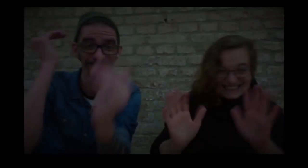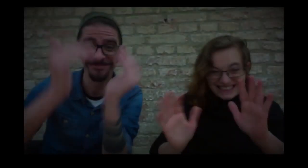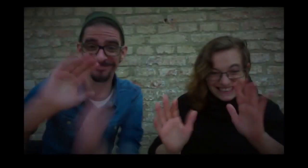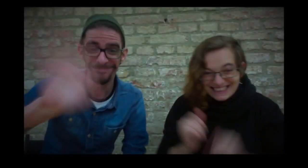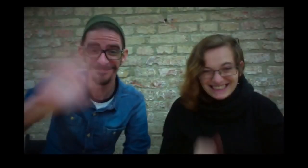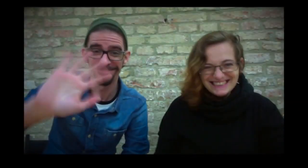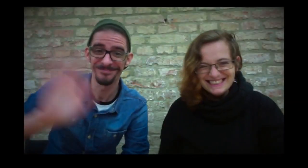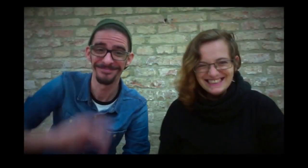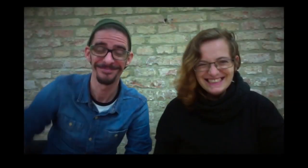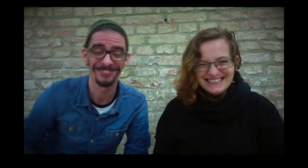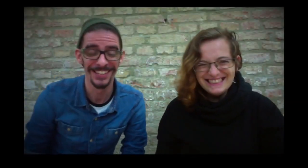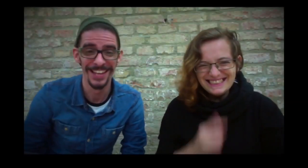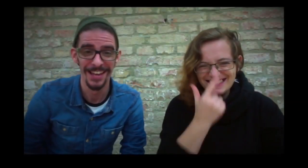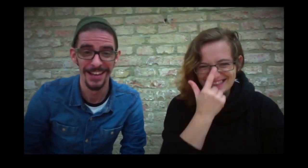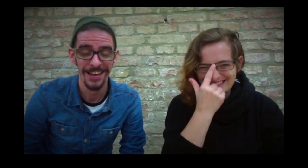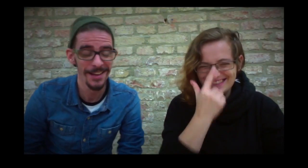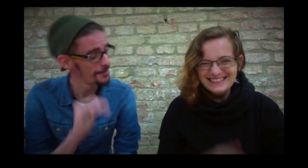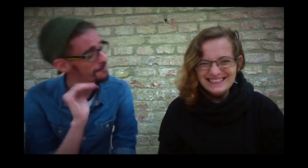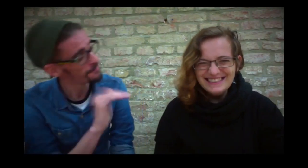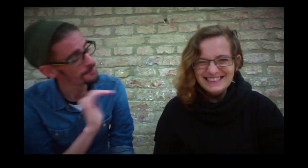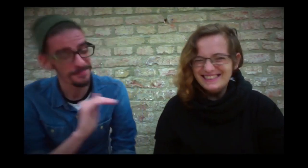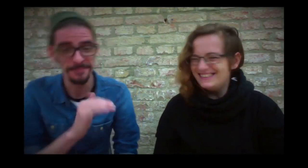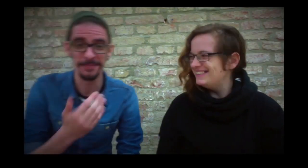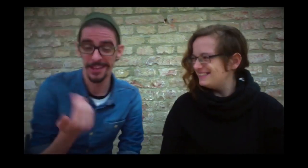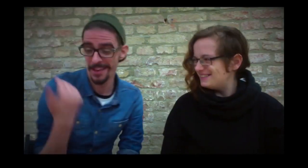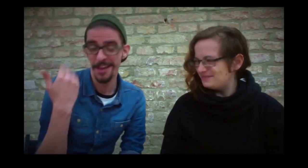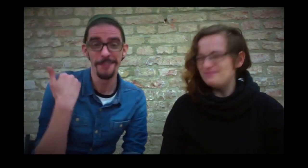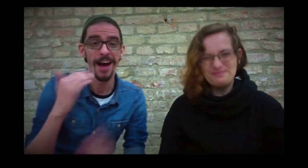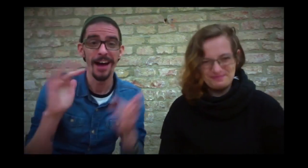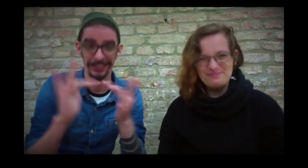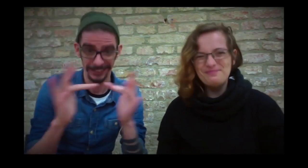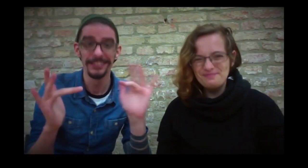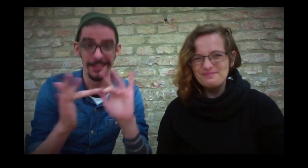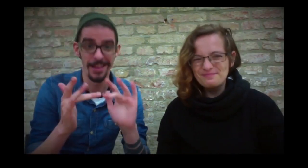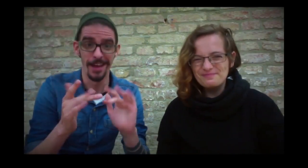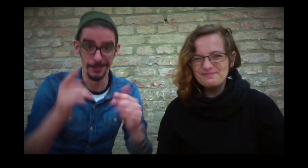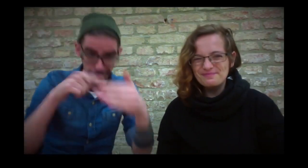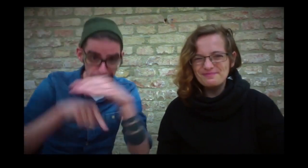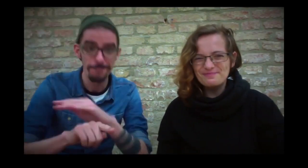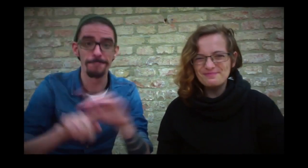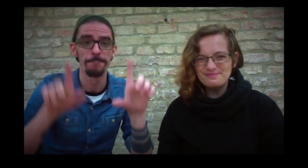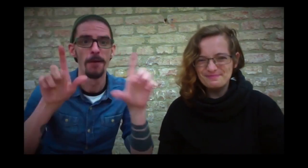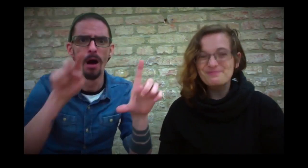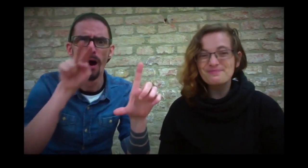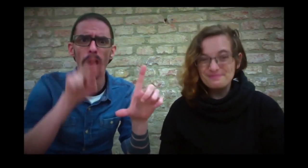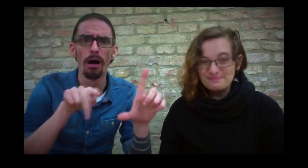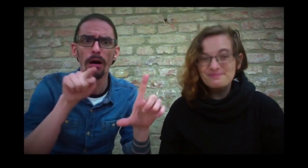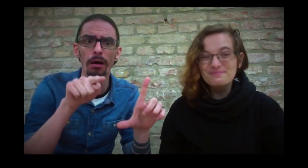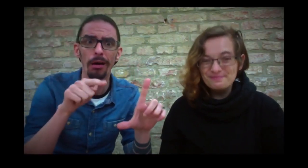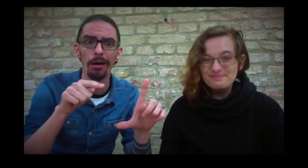Hello! - Hi, everyone! I've to tell you something. I've found something great on the internet.